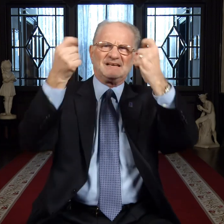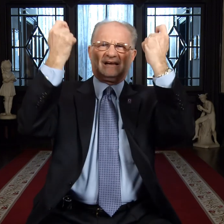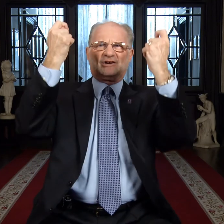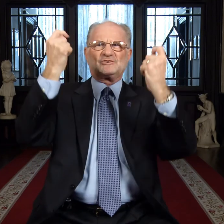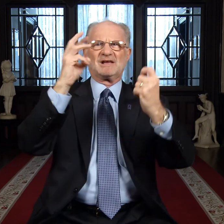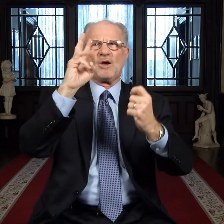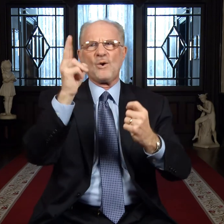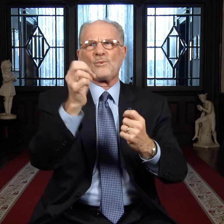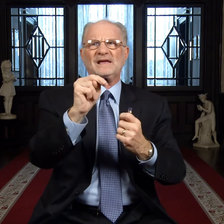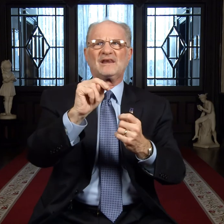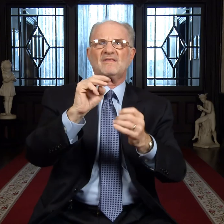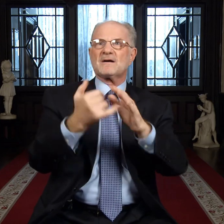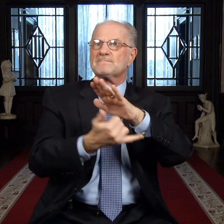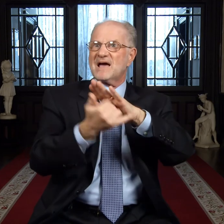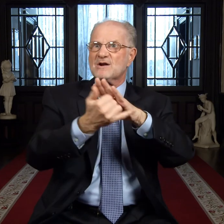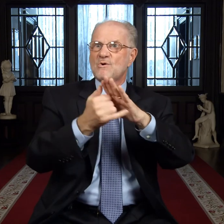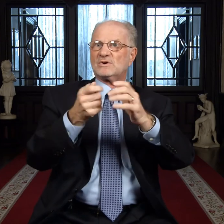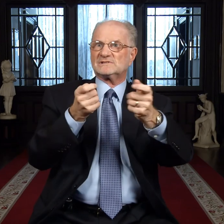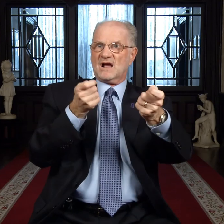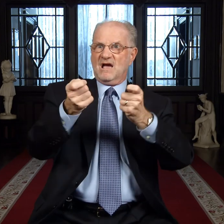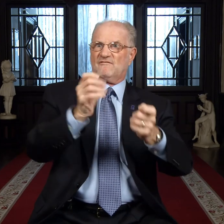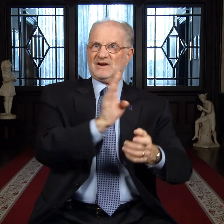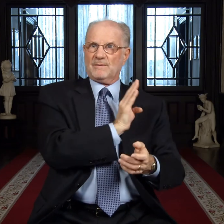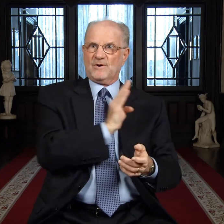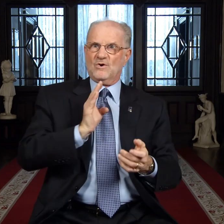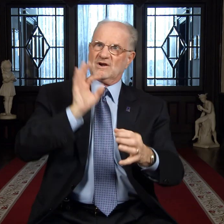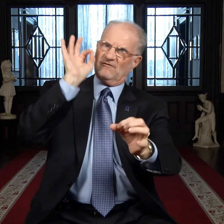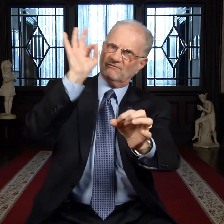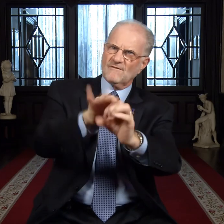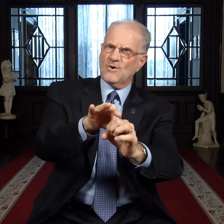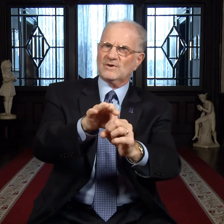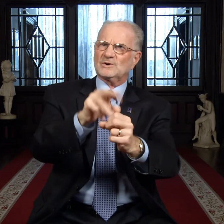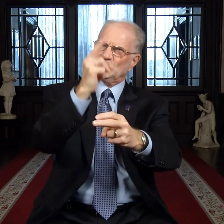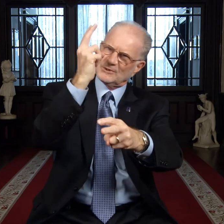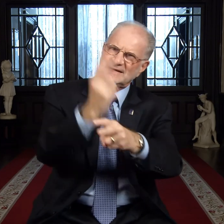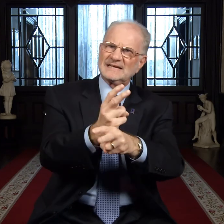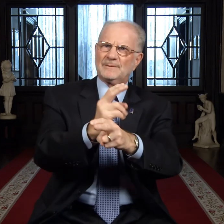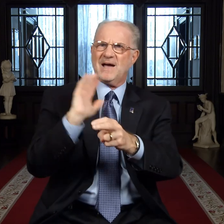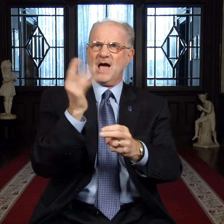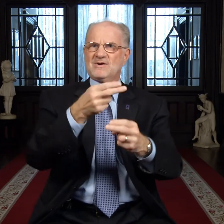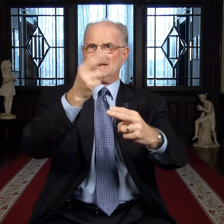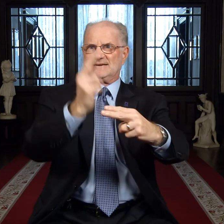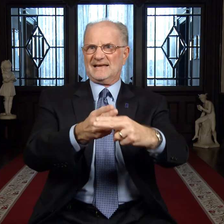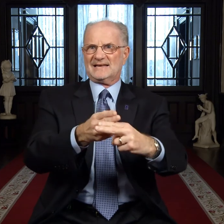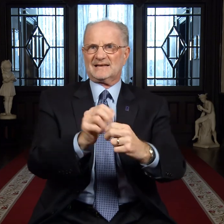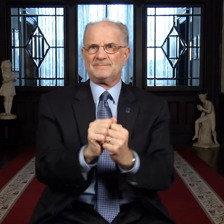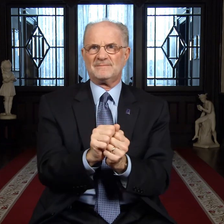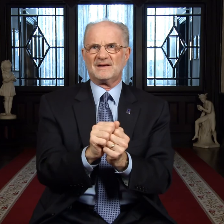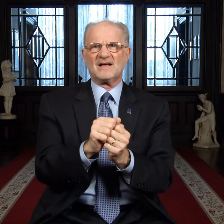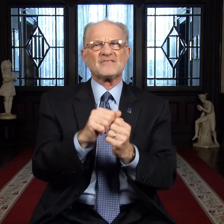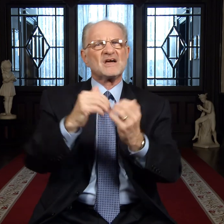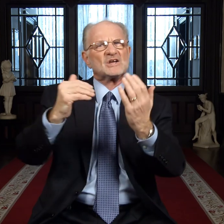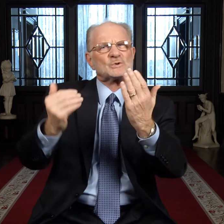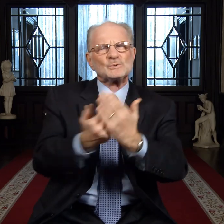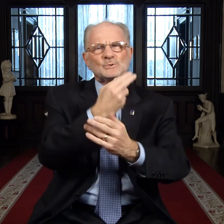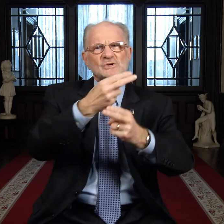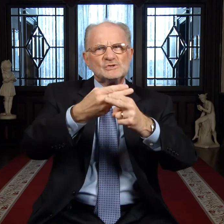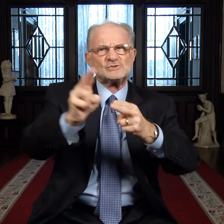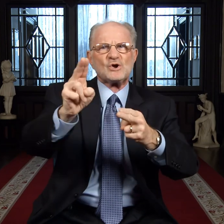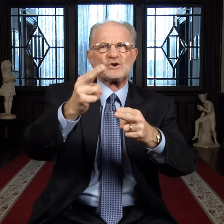when the Metro's governing board voted to keep our name.